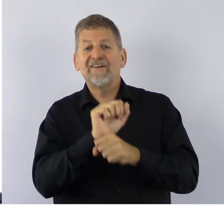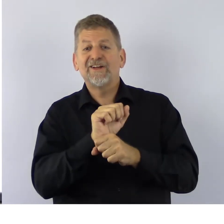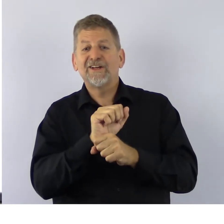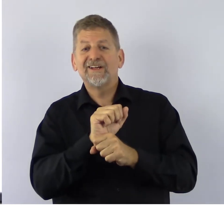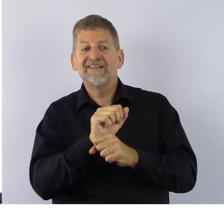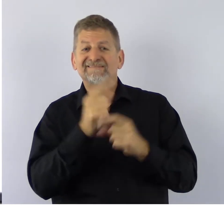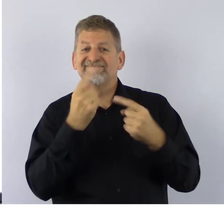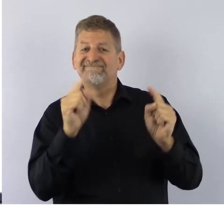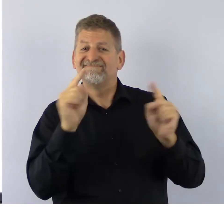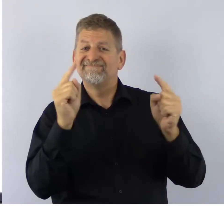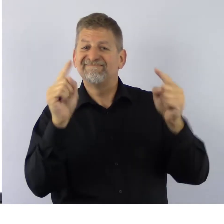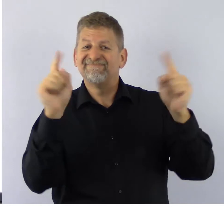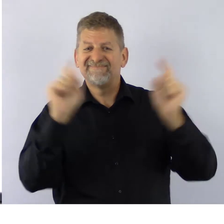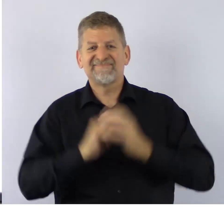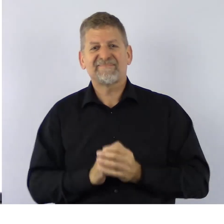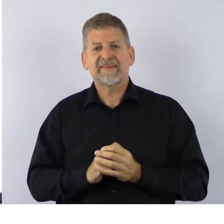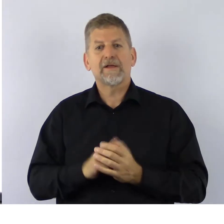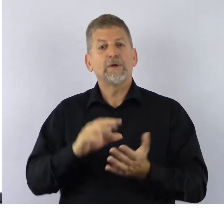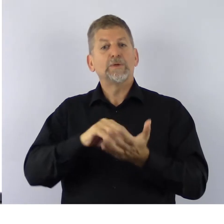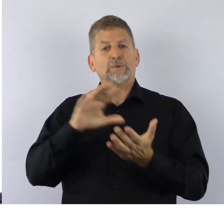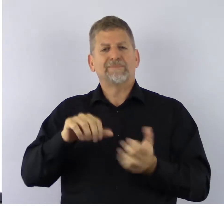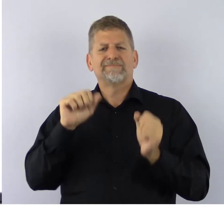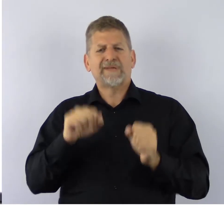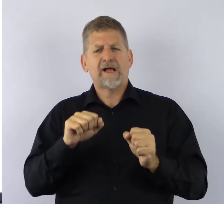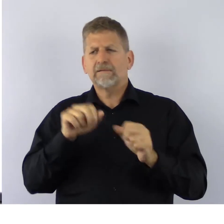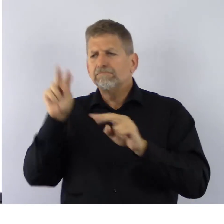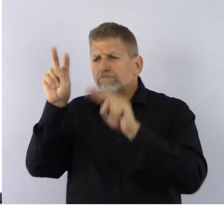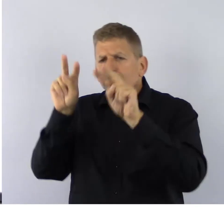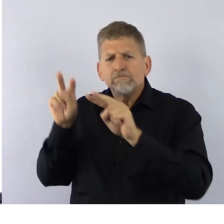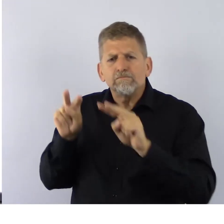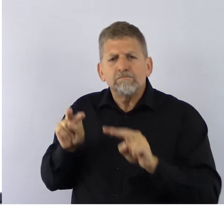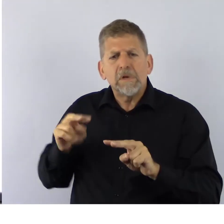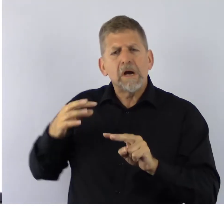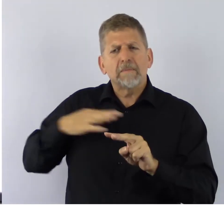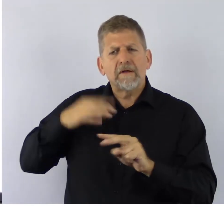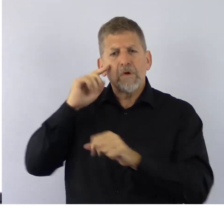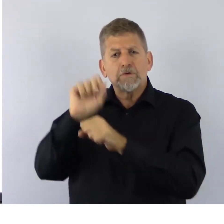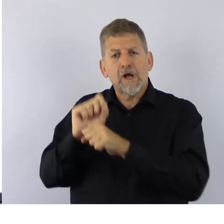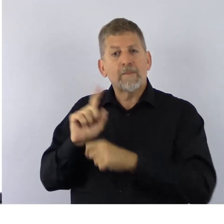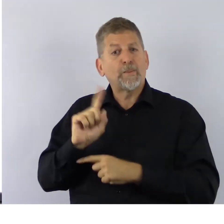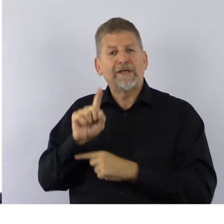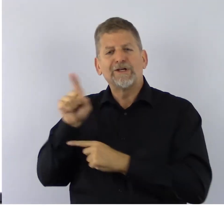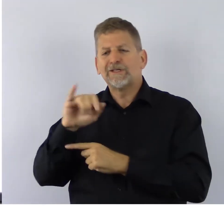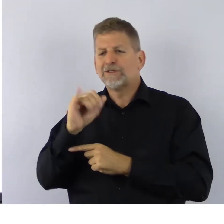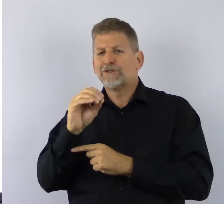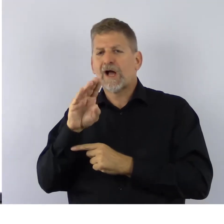Students can view and apply for job postings by clicking on “Jobs at CHS”